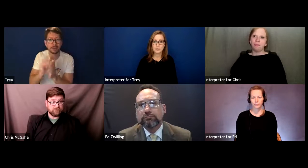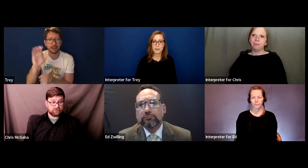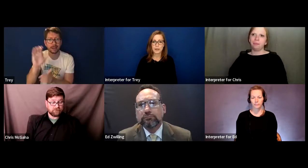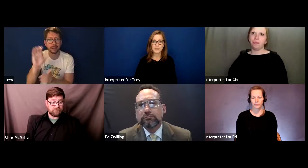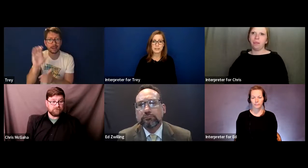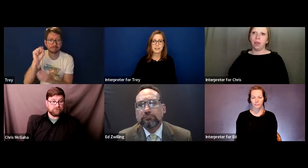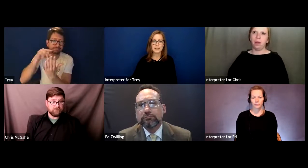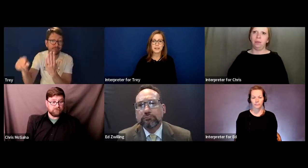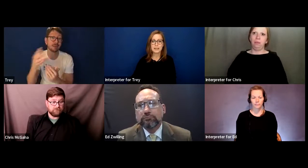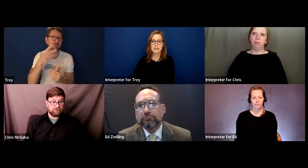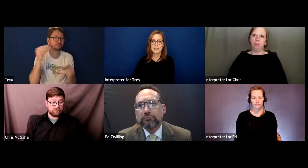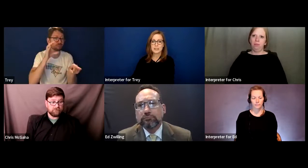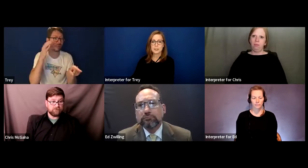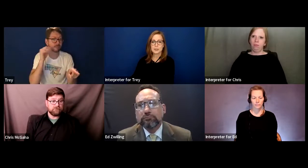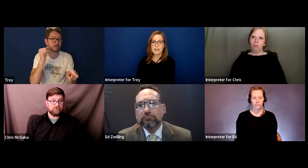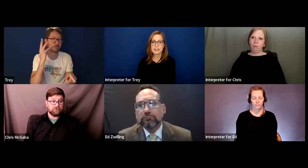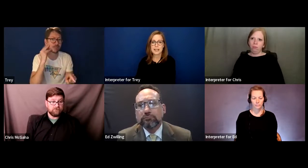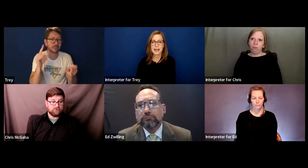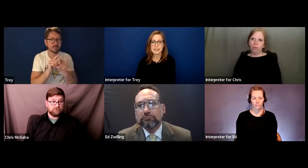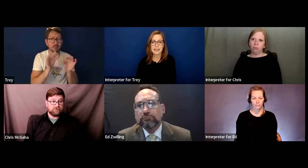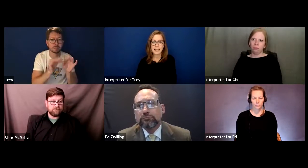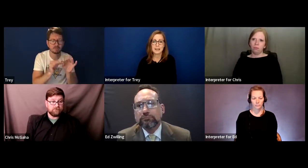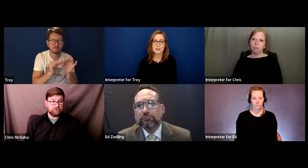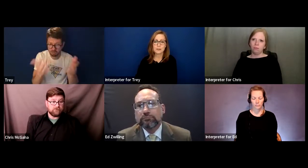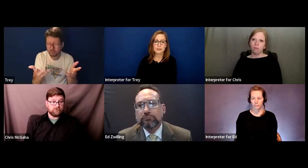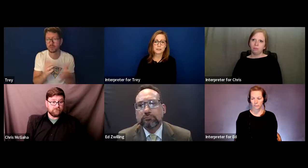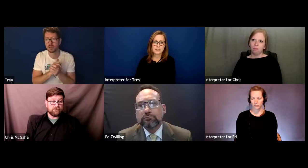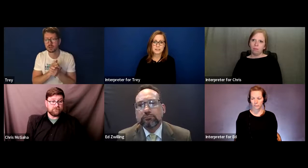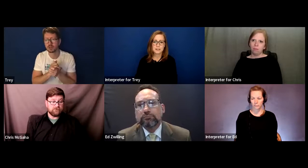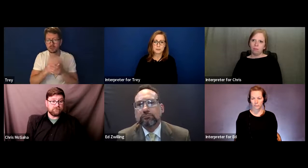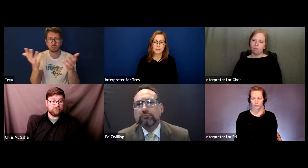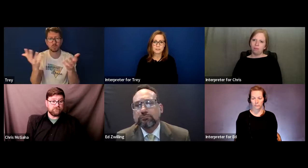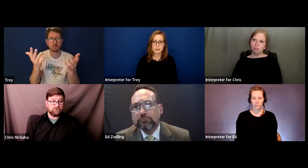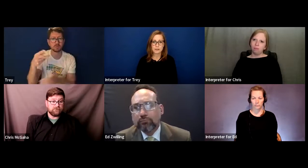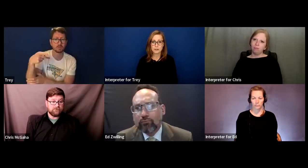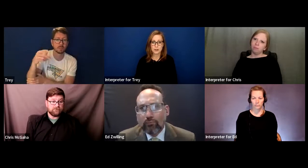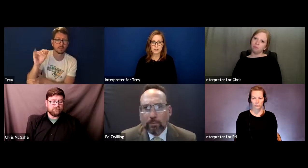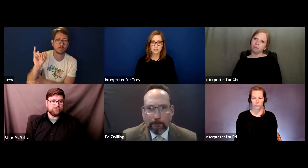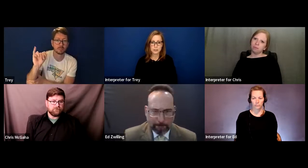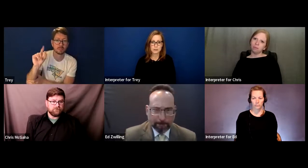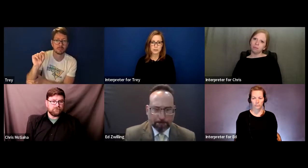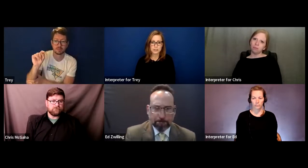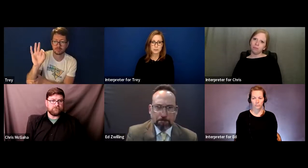to mind, anything that you would like to ask Ed or Chris based on their knowledge and experience,